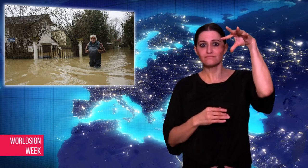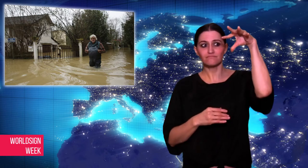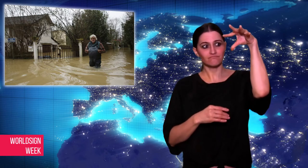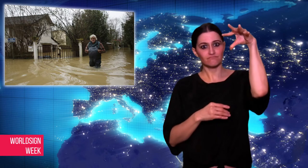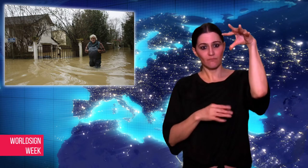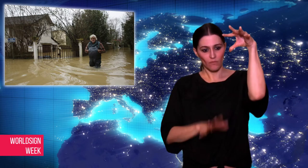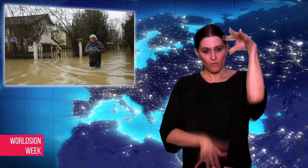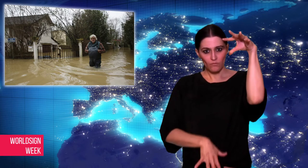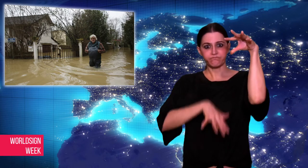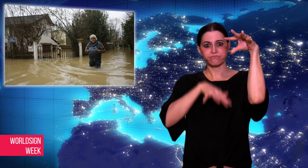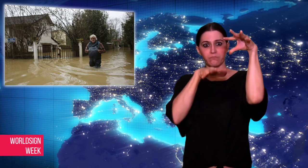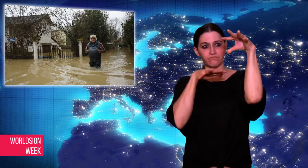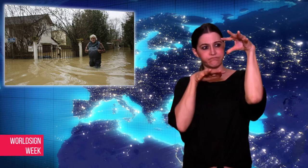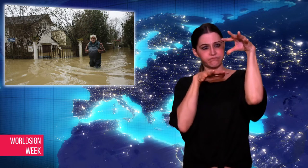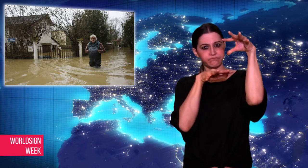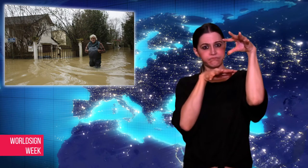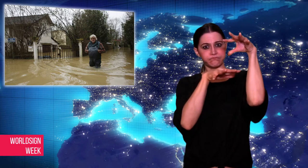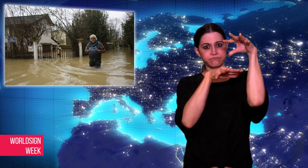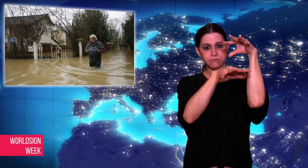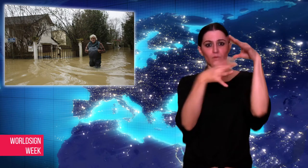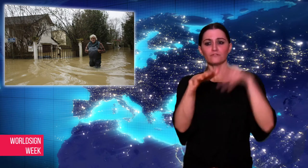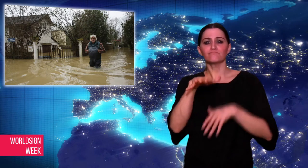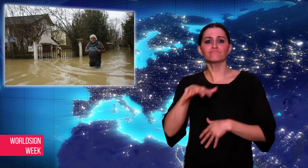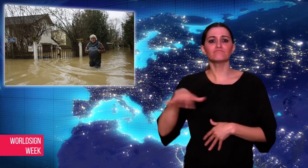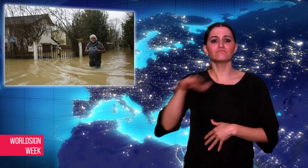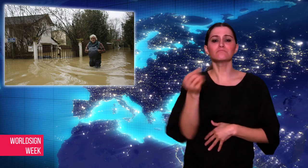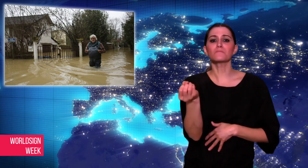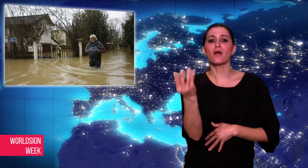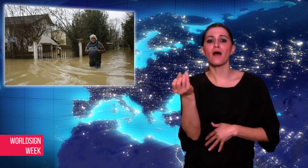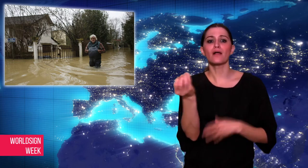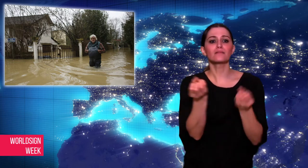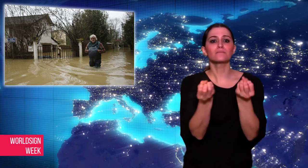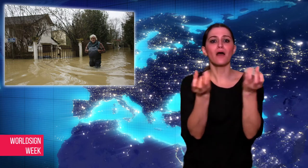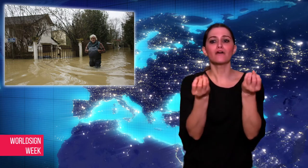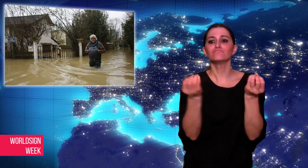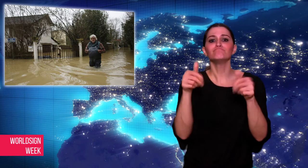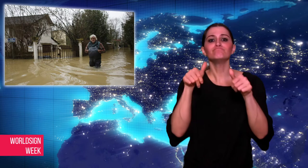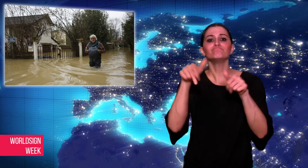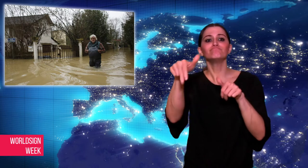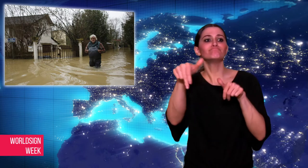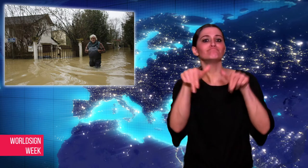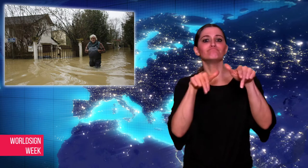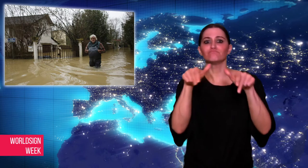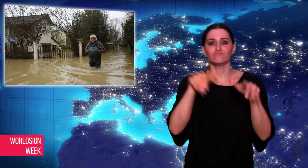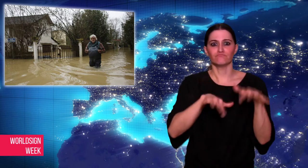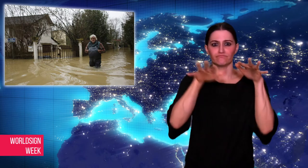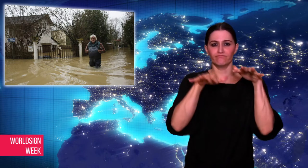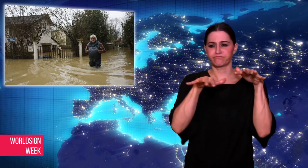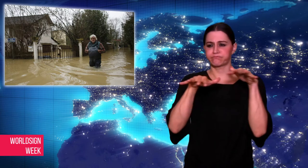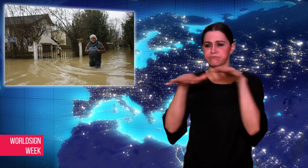undersides of the bridges and swallowing